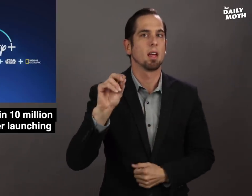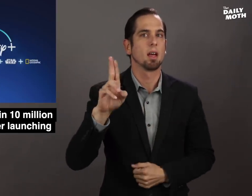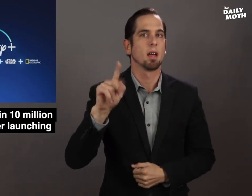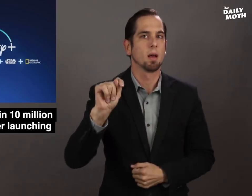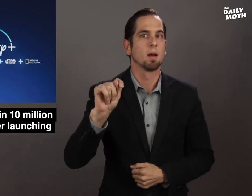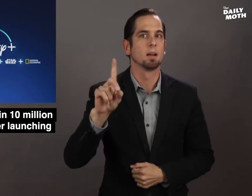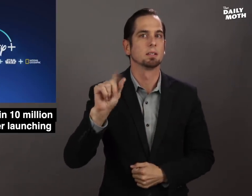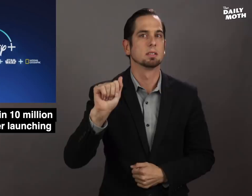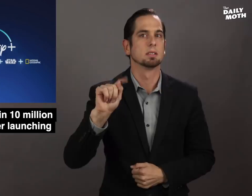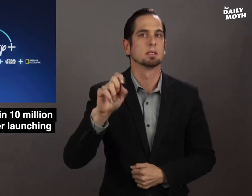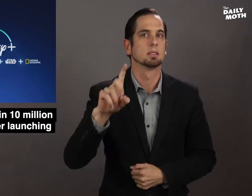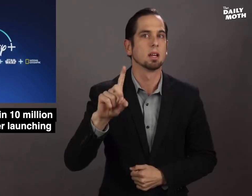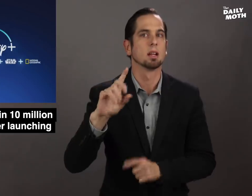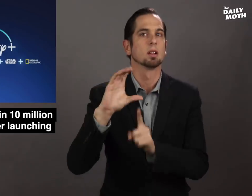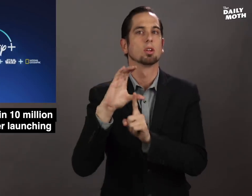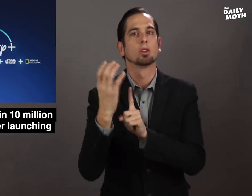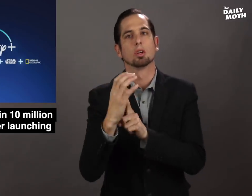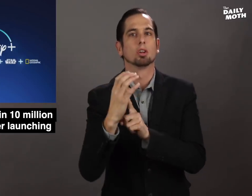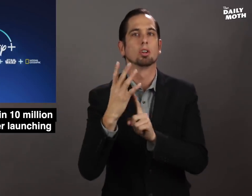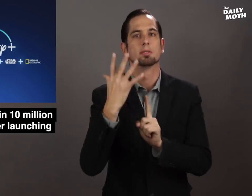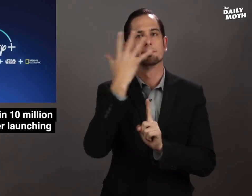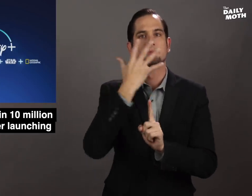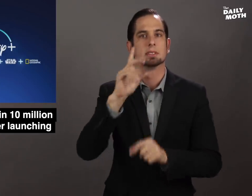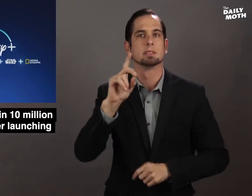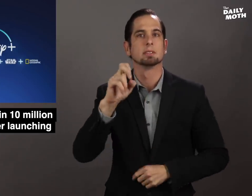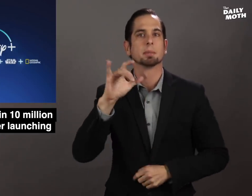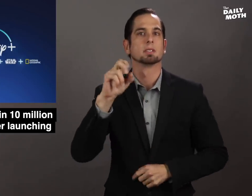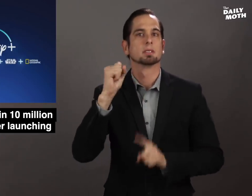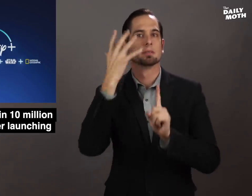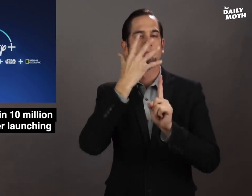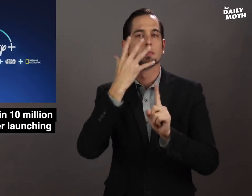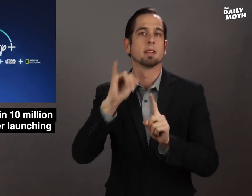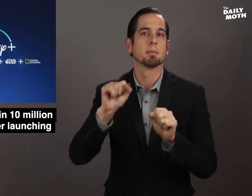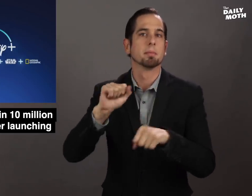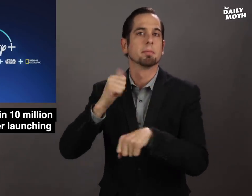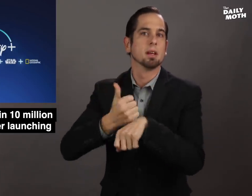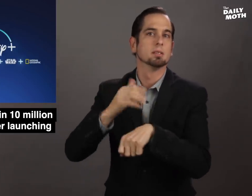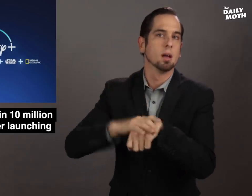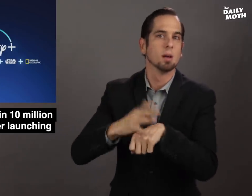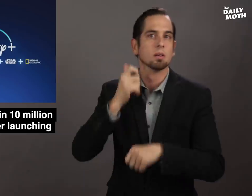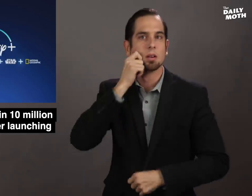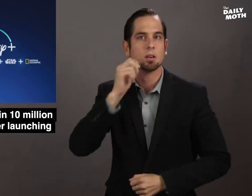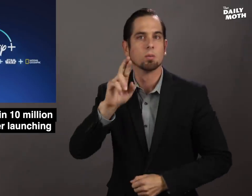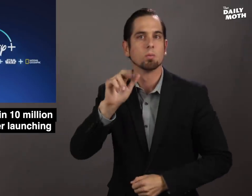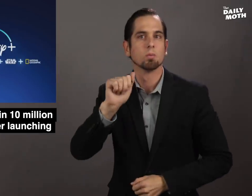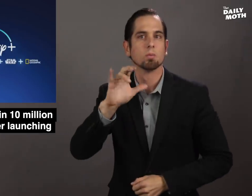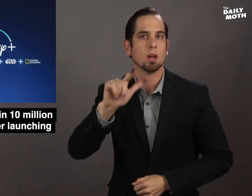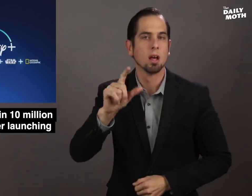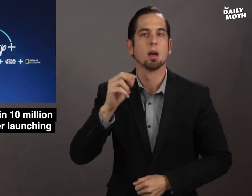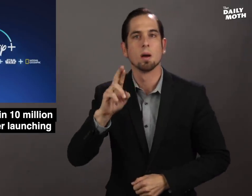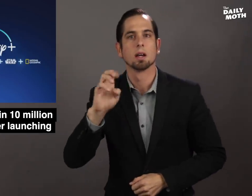"outdated cultural depictions" that may be based on ethnic